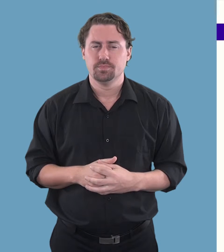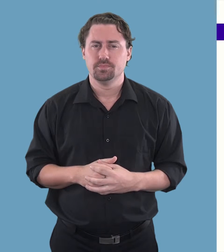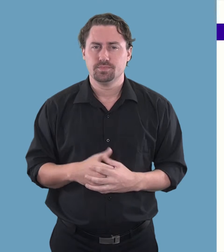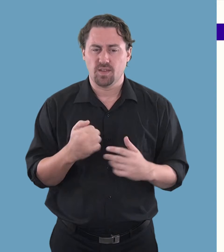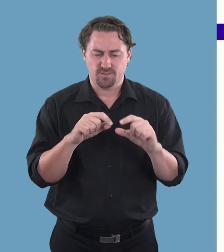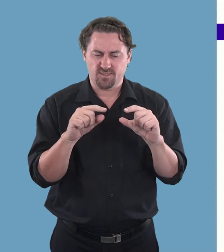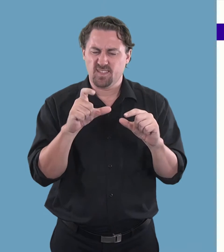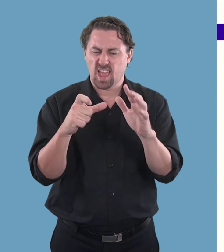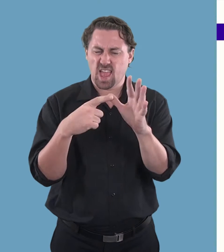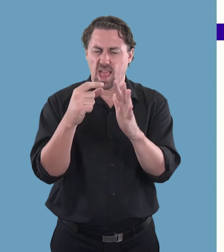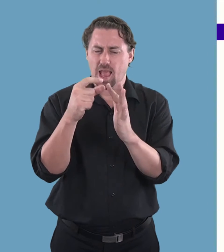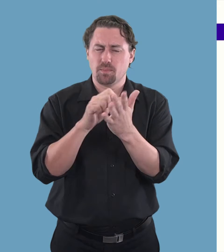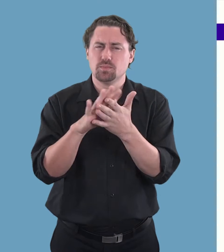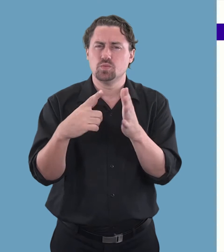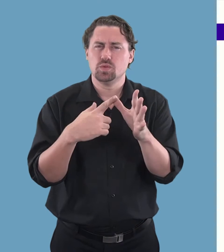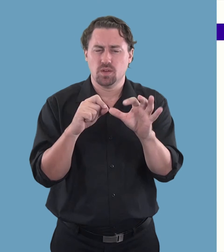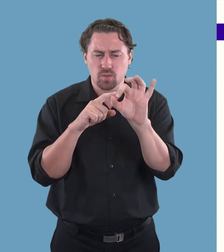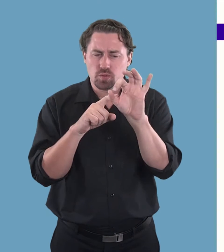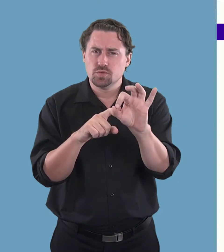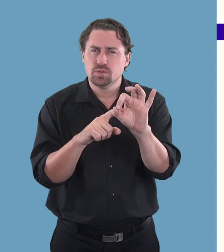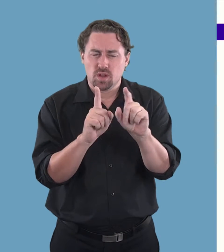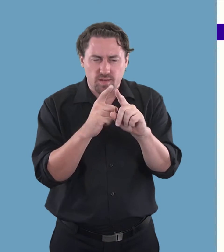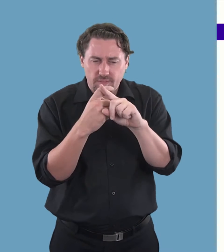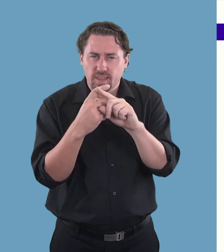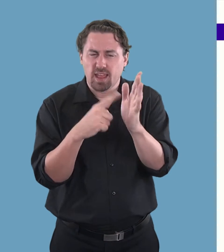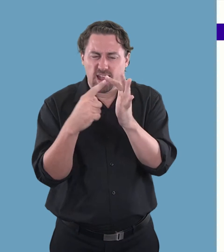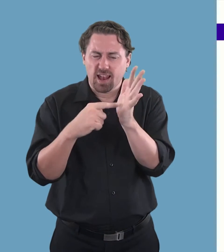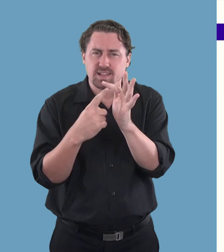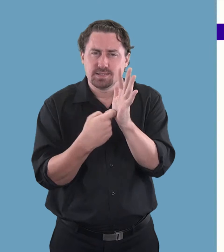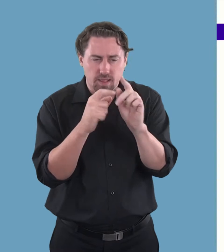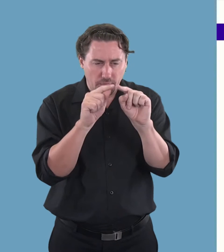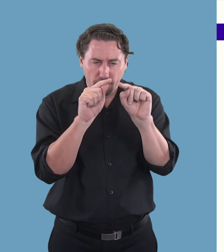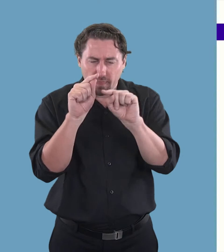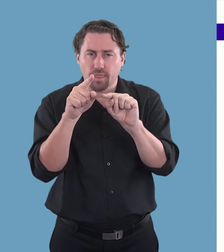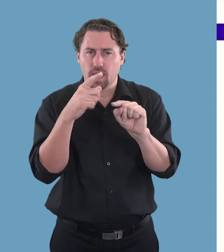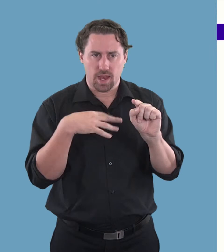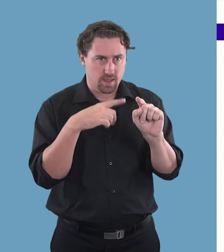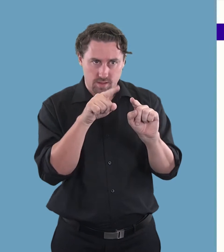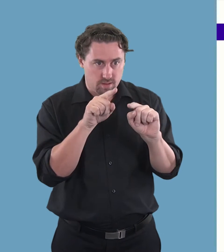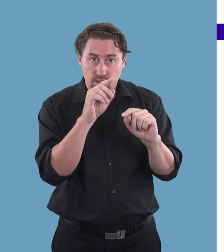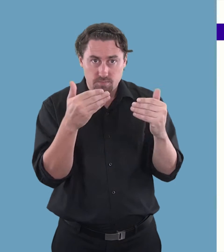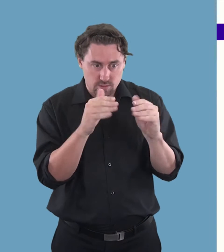6. Answer the captcha question in the last field